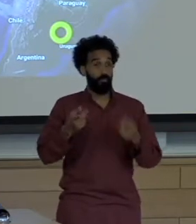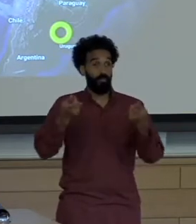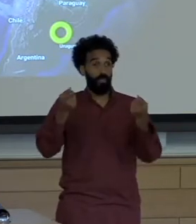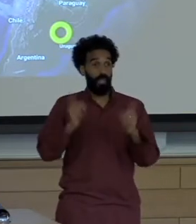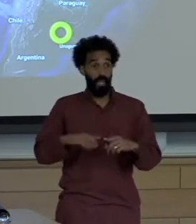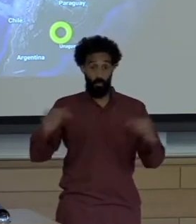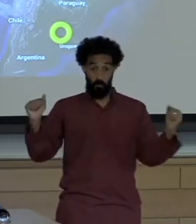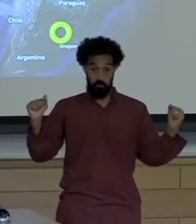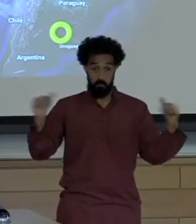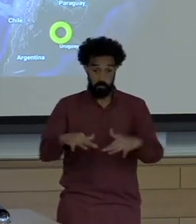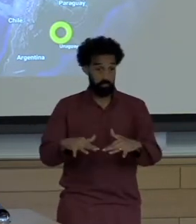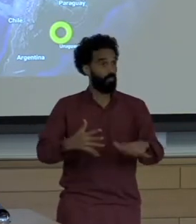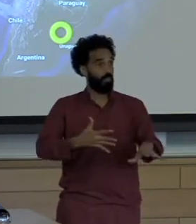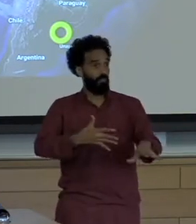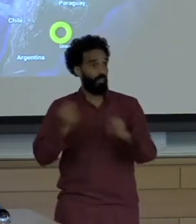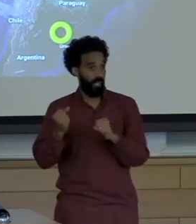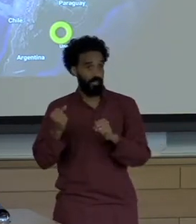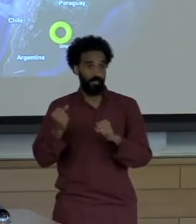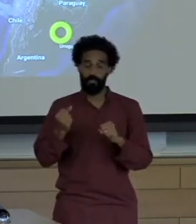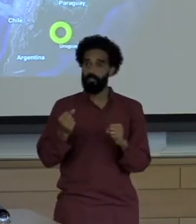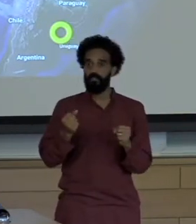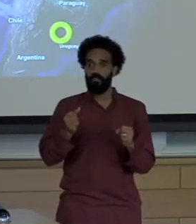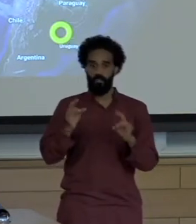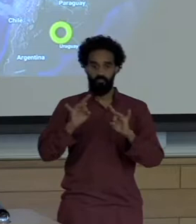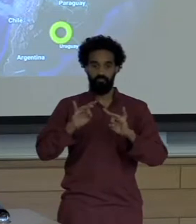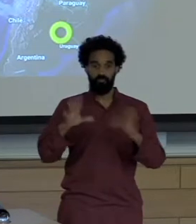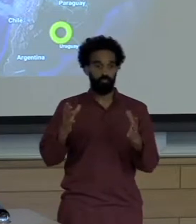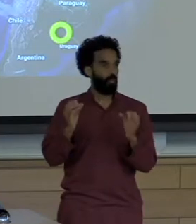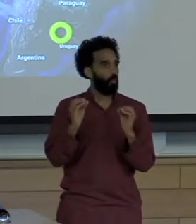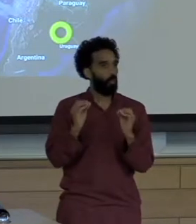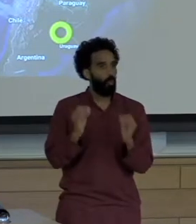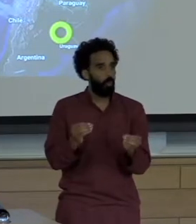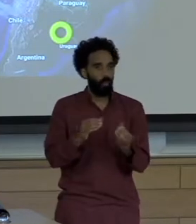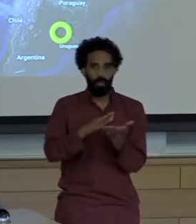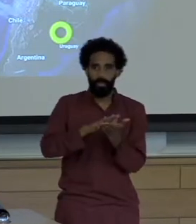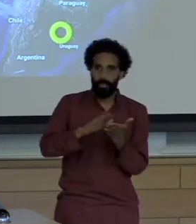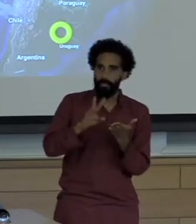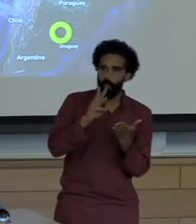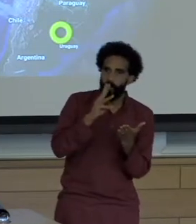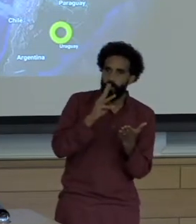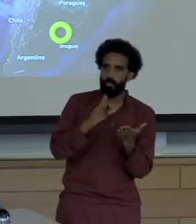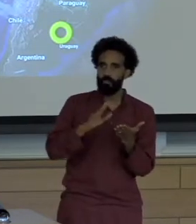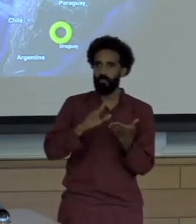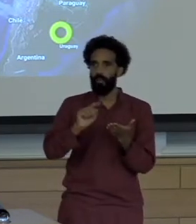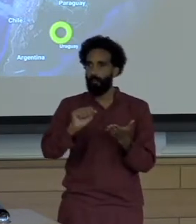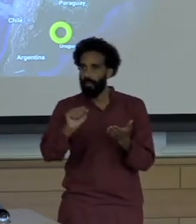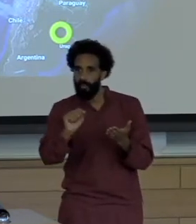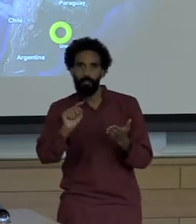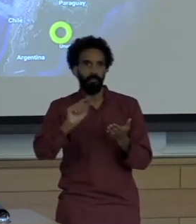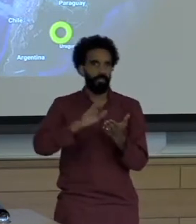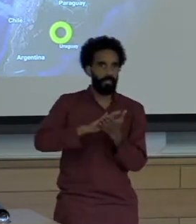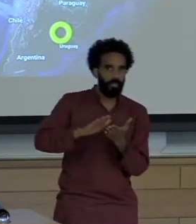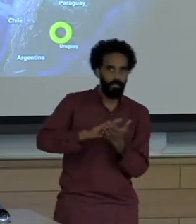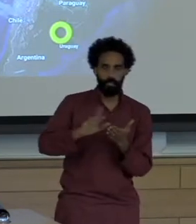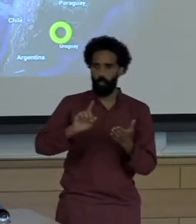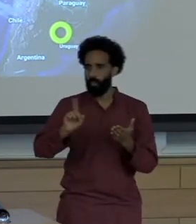Urbanization will in a place where there's no sanitation, for example was tremendous. Not to mention the effects of